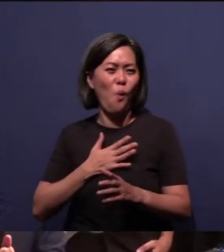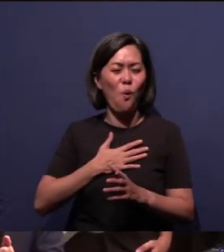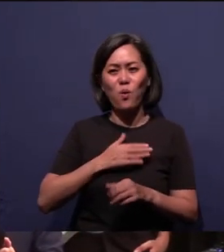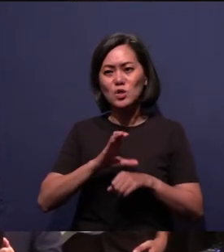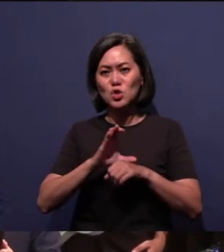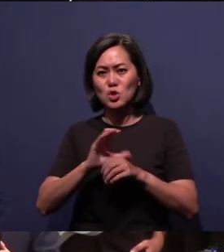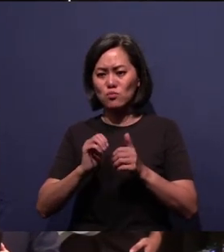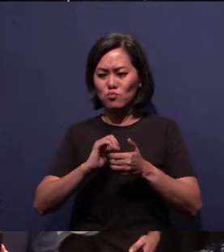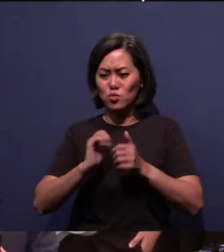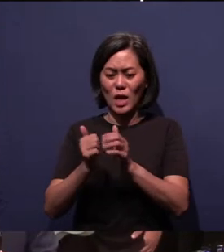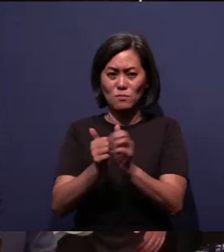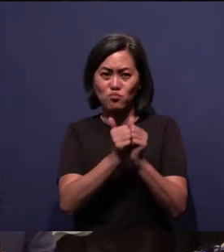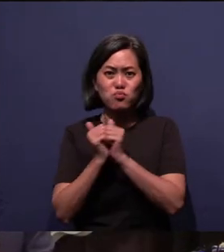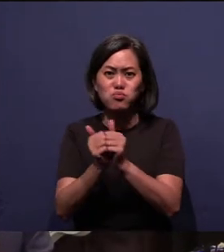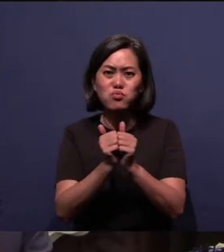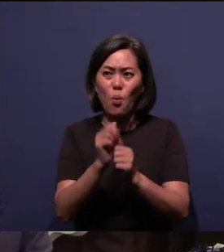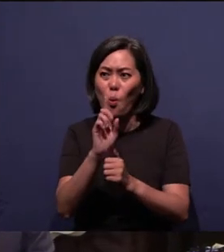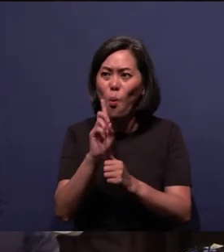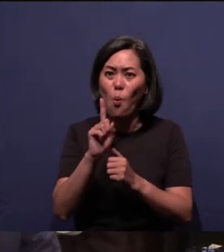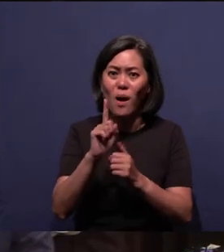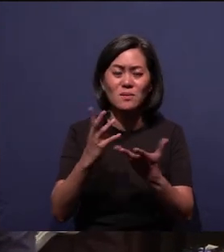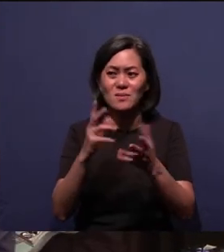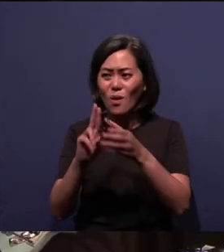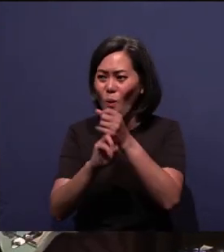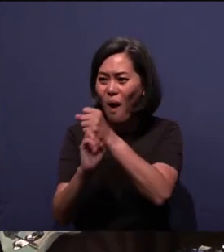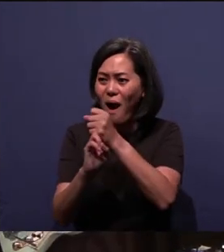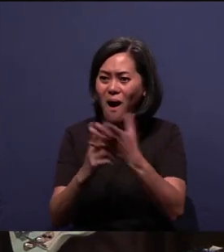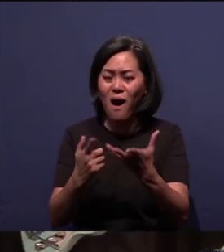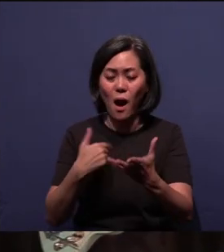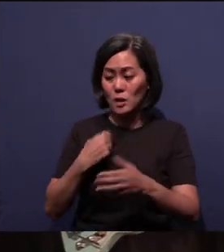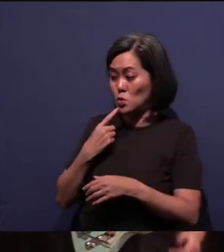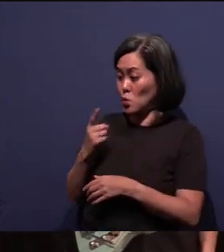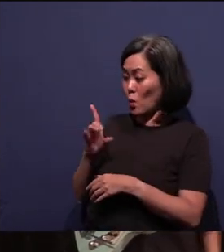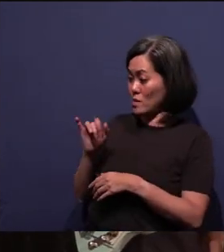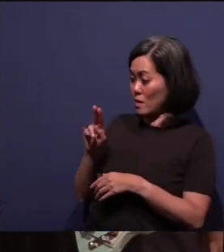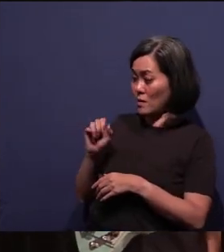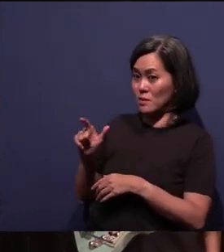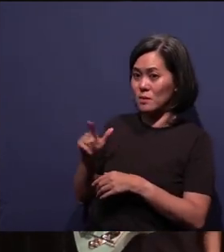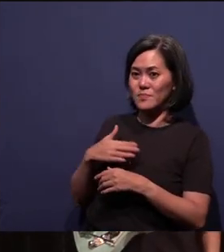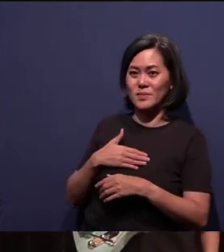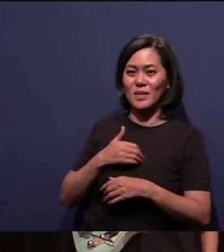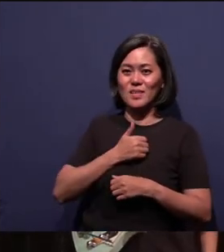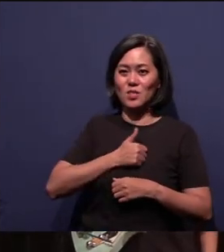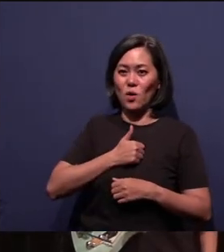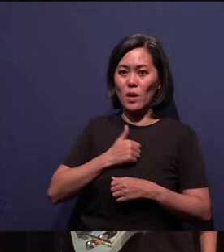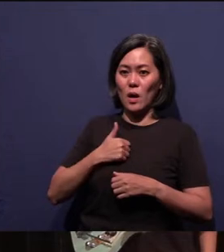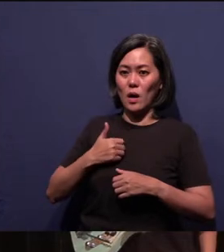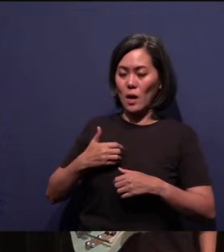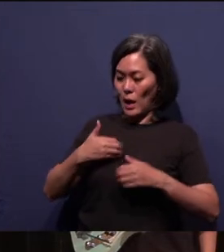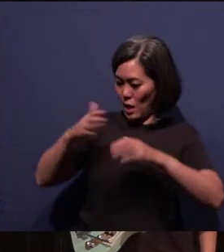We have so much to give thanks for that I felt that I told Daniel, sorry, Daniel, this way, I thought I bring it down. Okay.